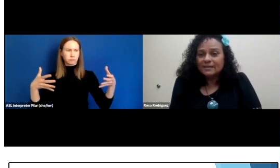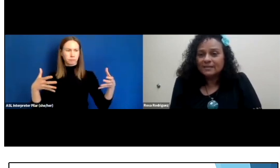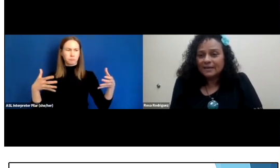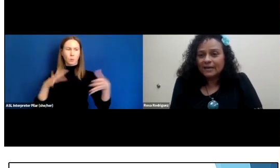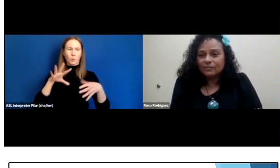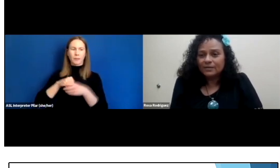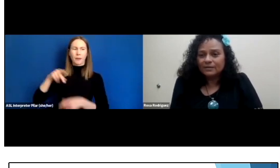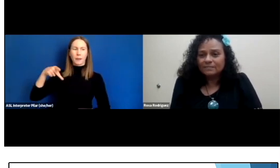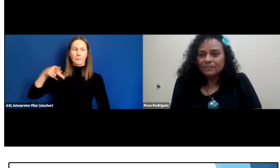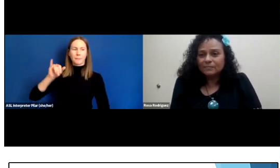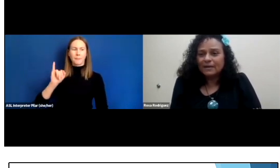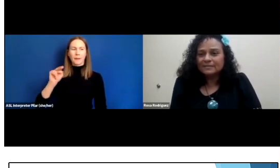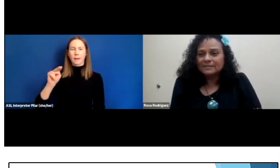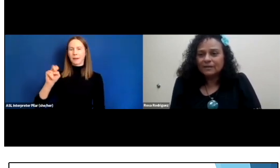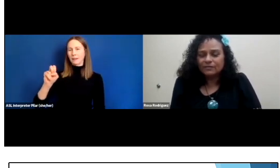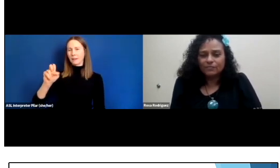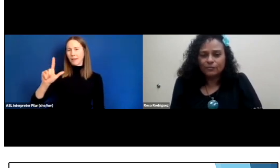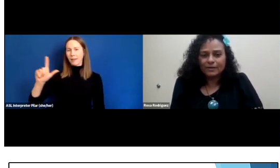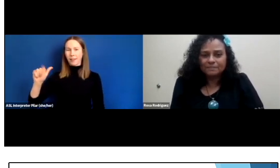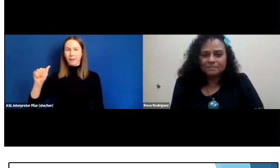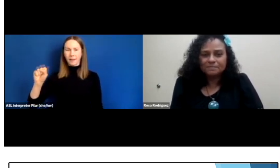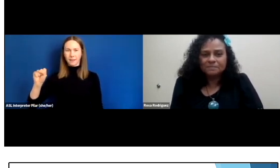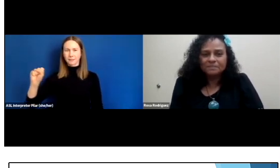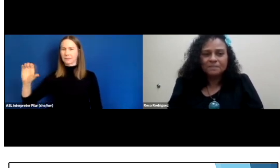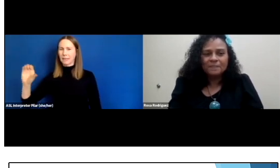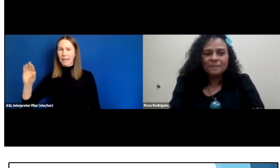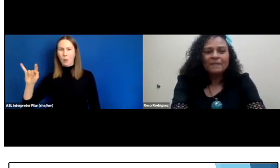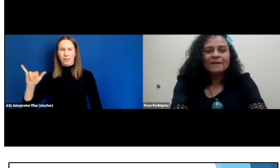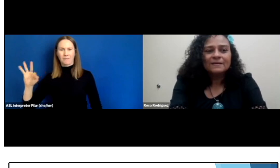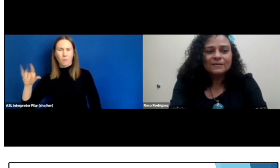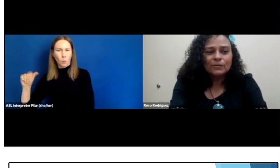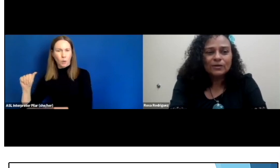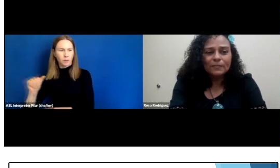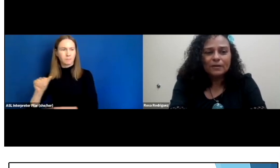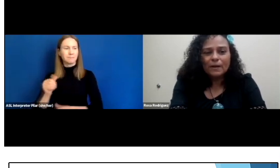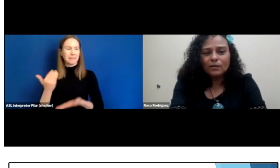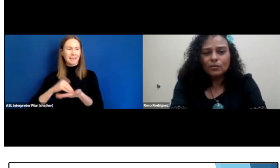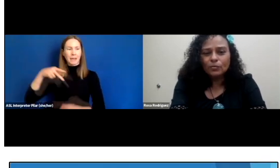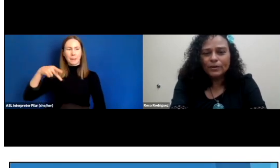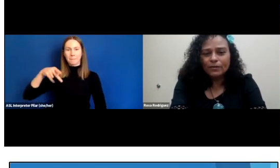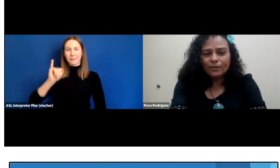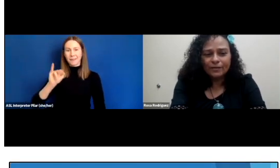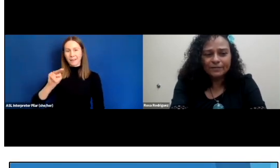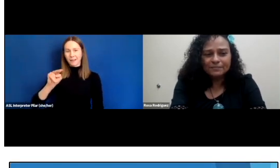in the county, in Pinellas County, Florida. So, a little bit about who we are.